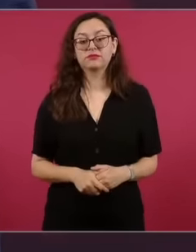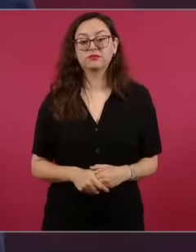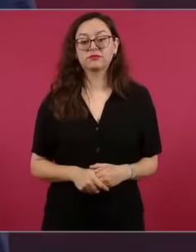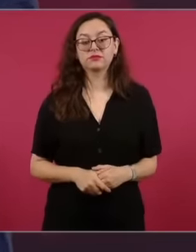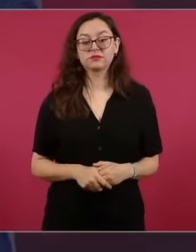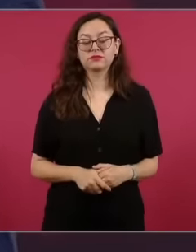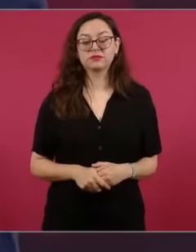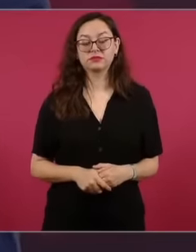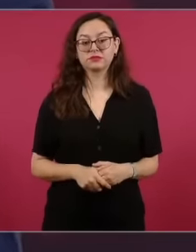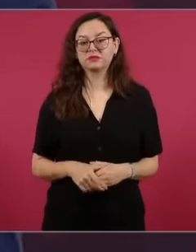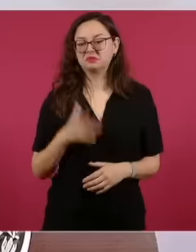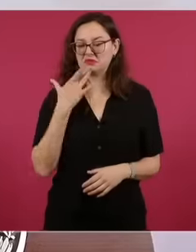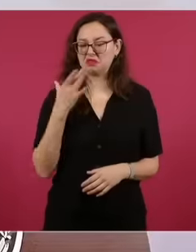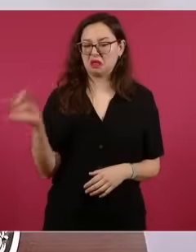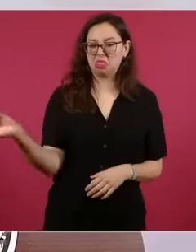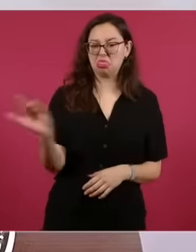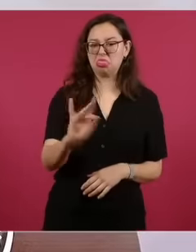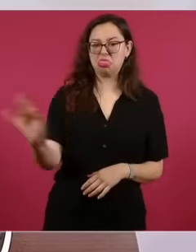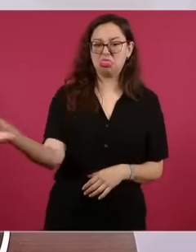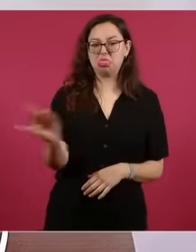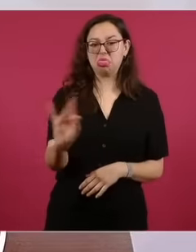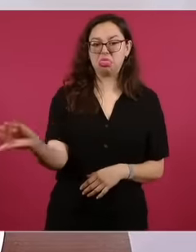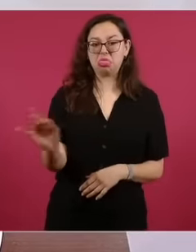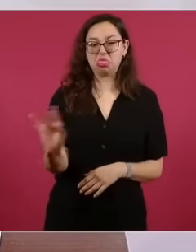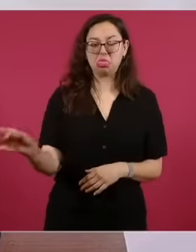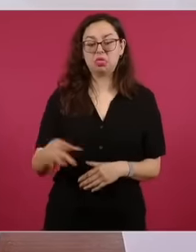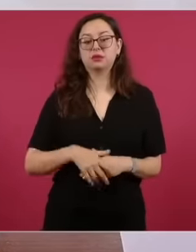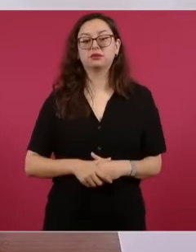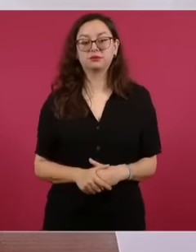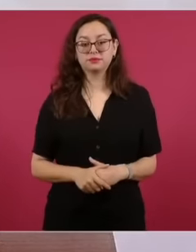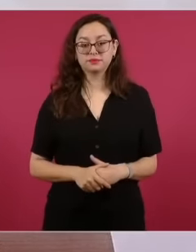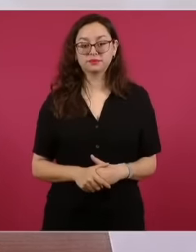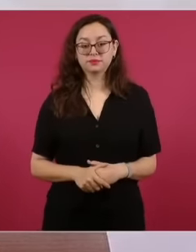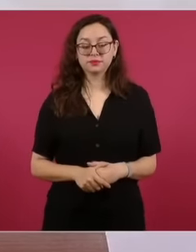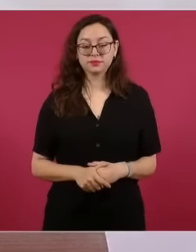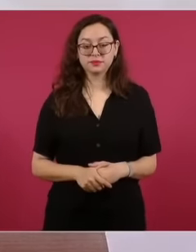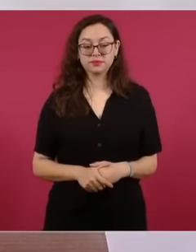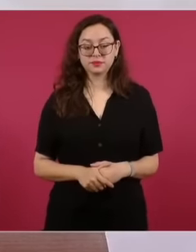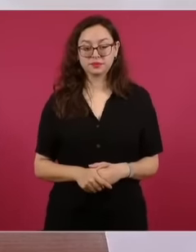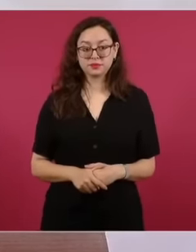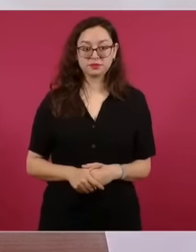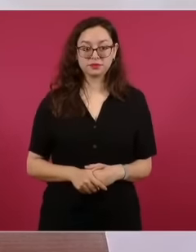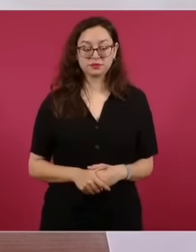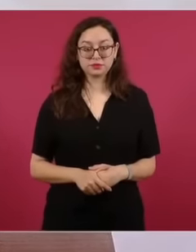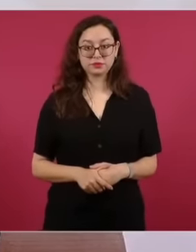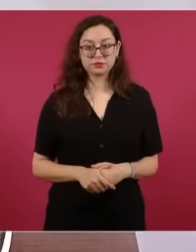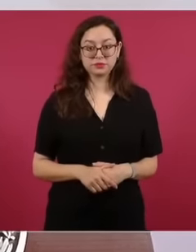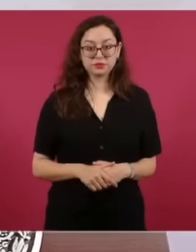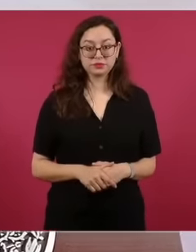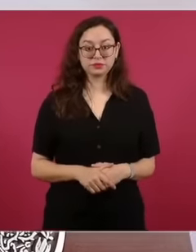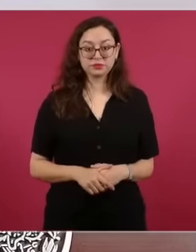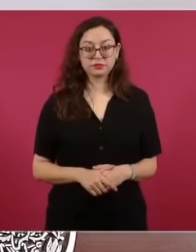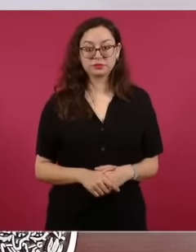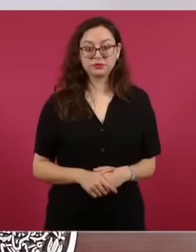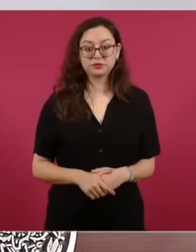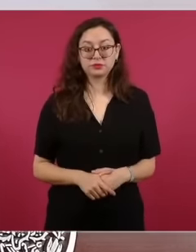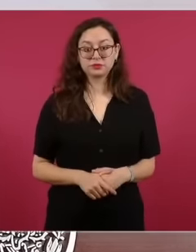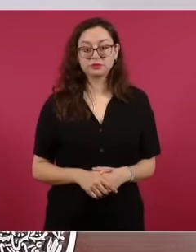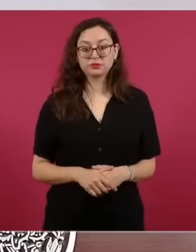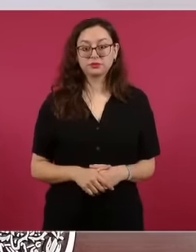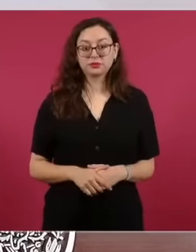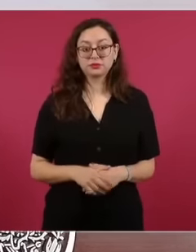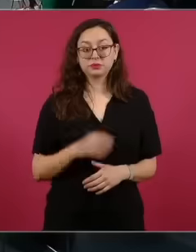You see at this point how President